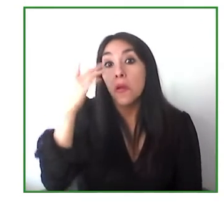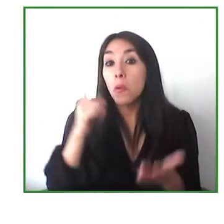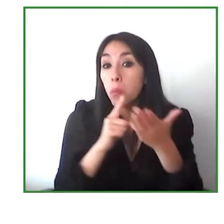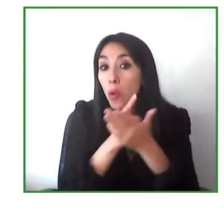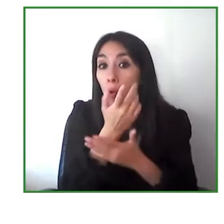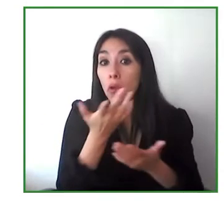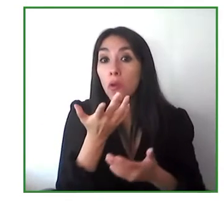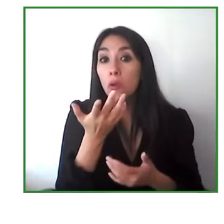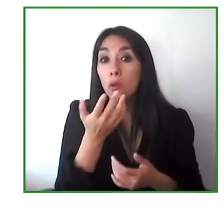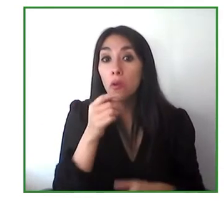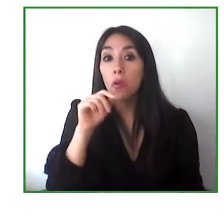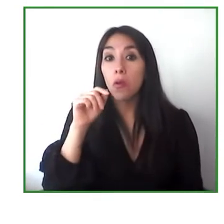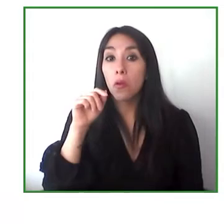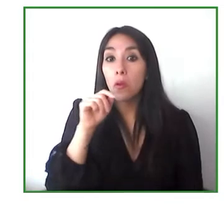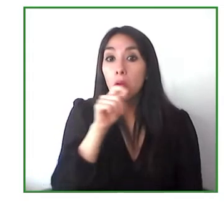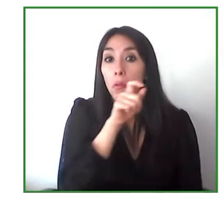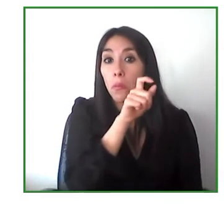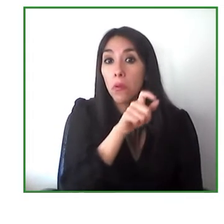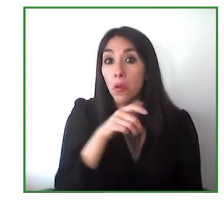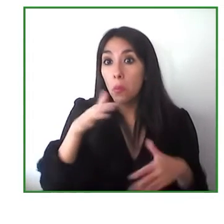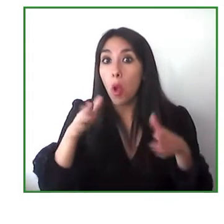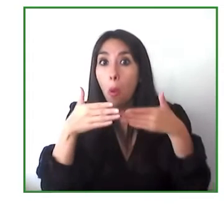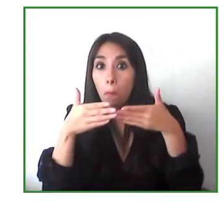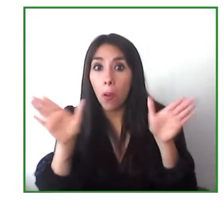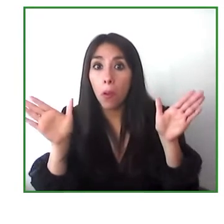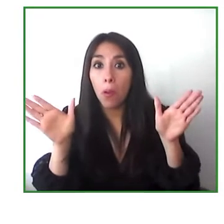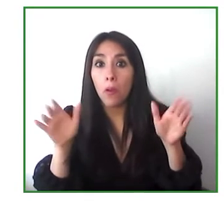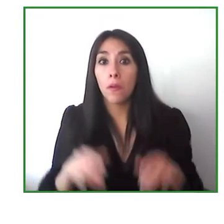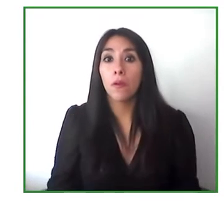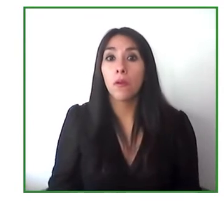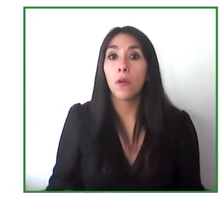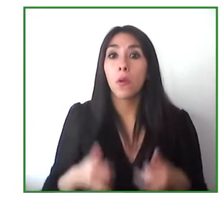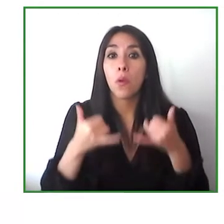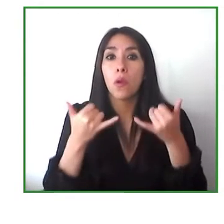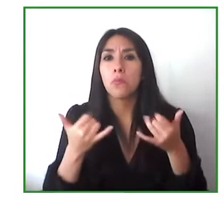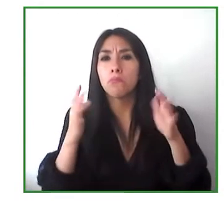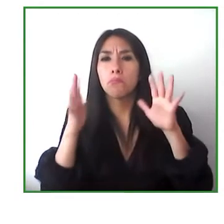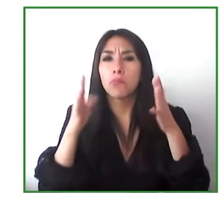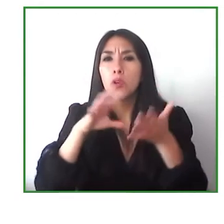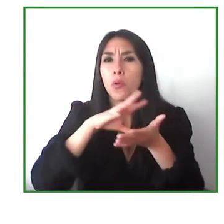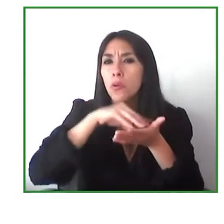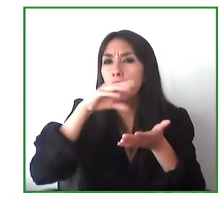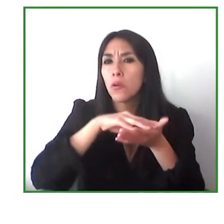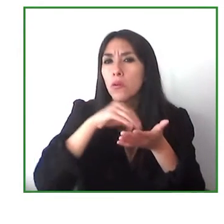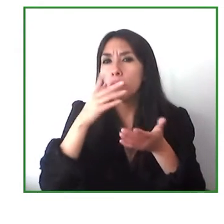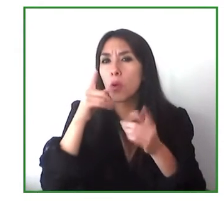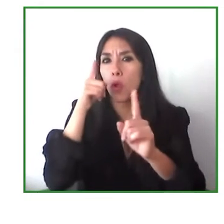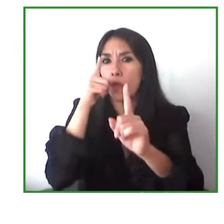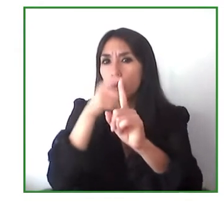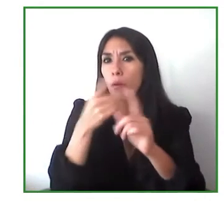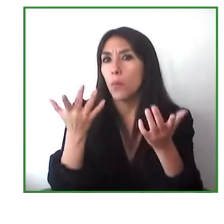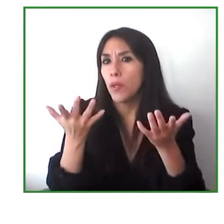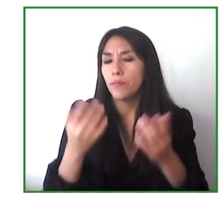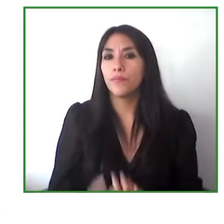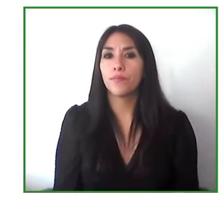as you can see and now to learn a little bit more about their journey